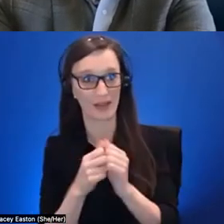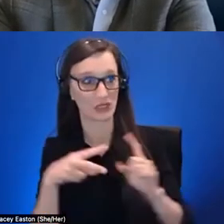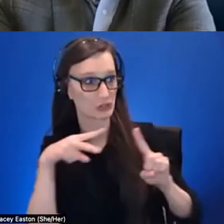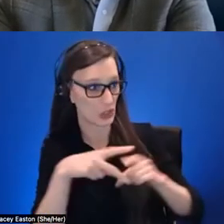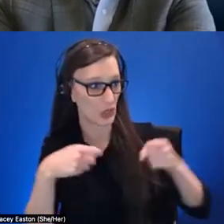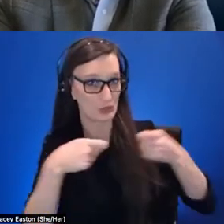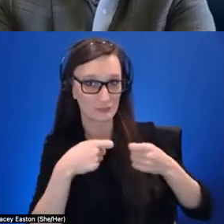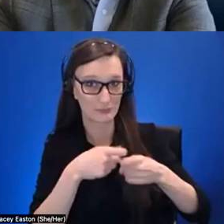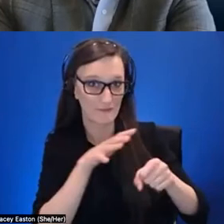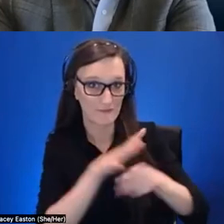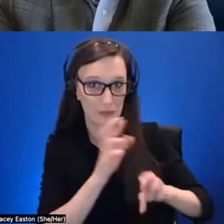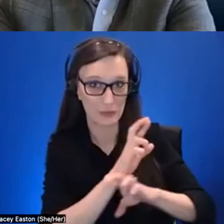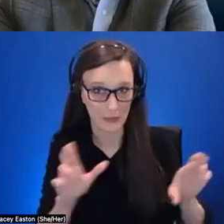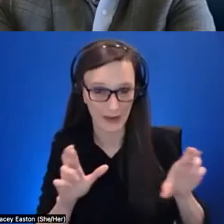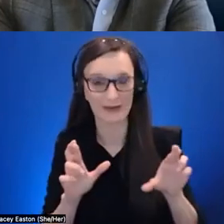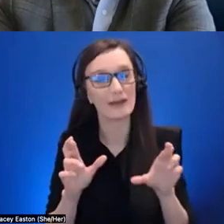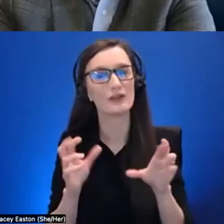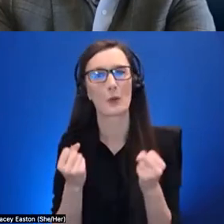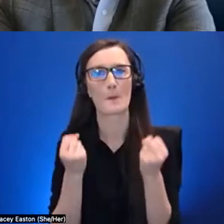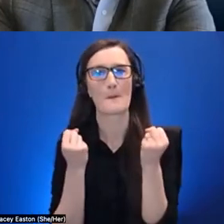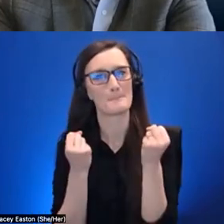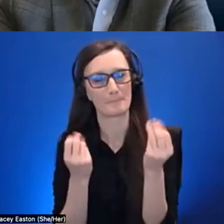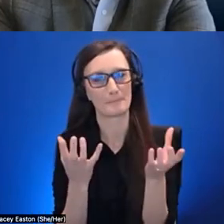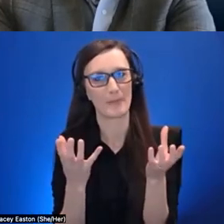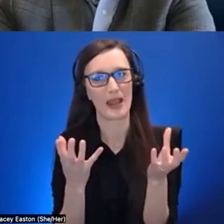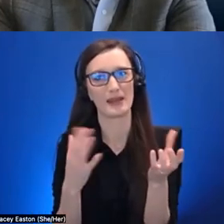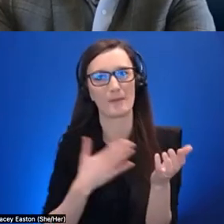many of my colleagues still feel the barrier is too high they like the research that we're